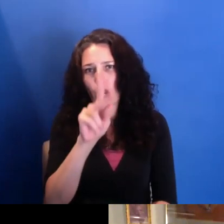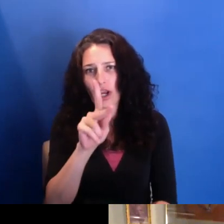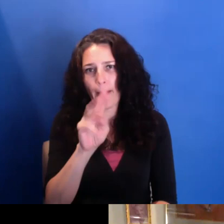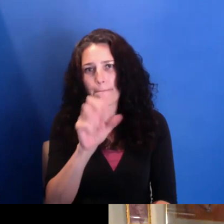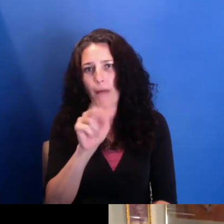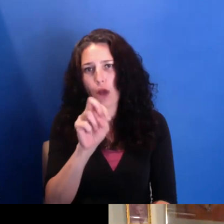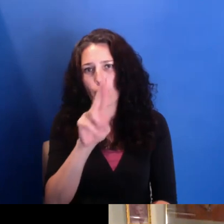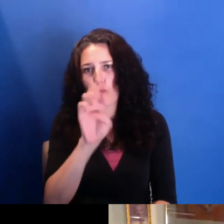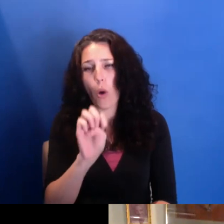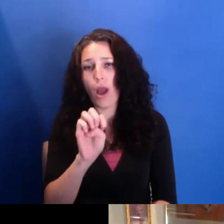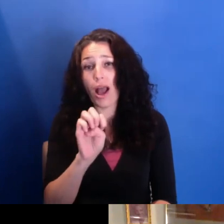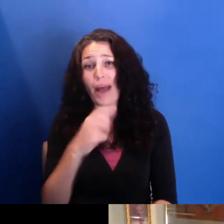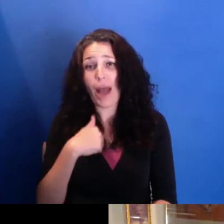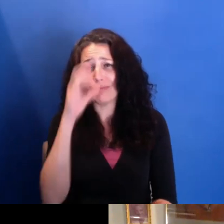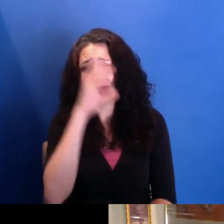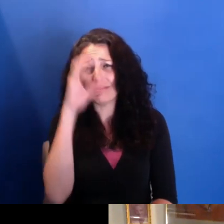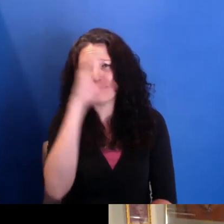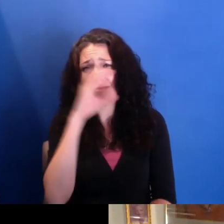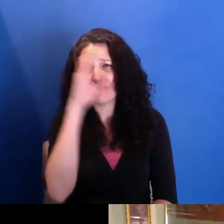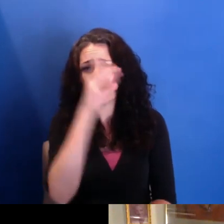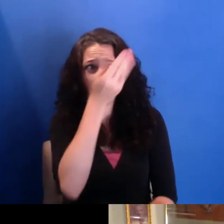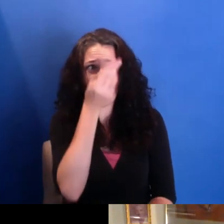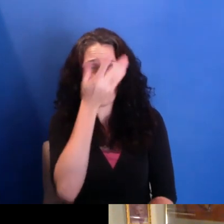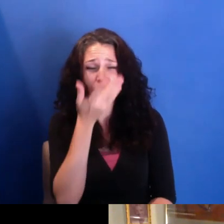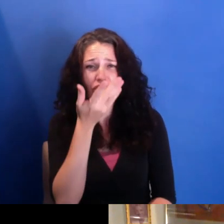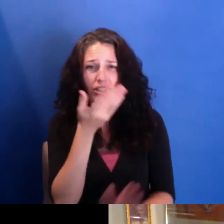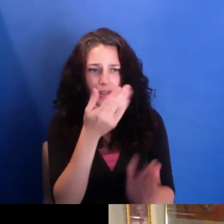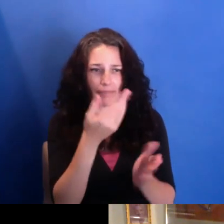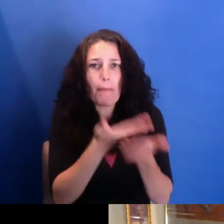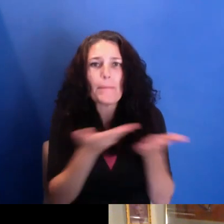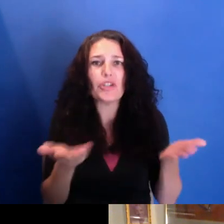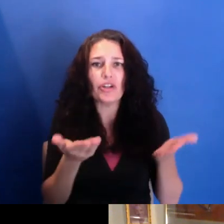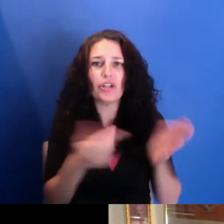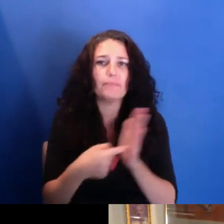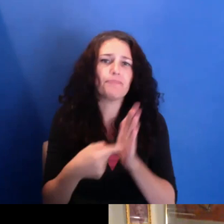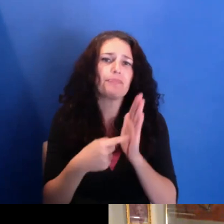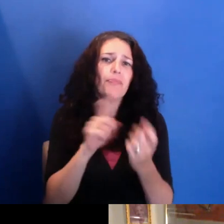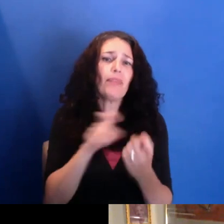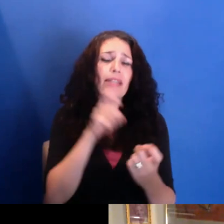and, you know, to tell a specific story is difficult.